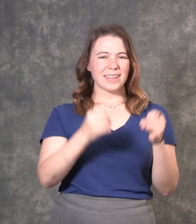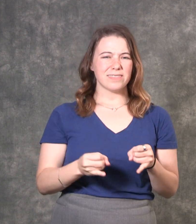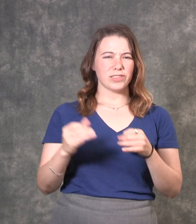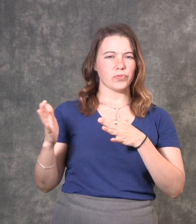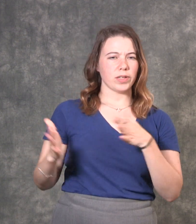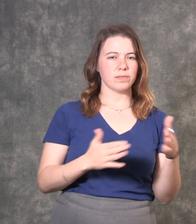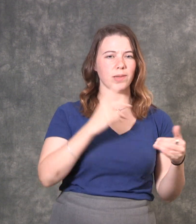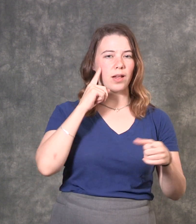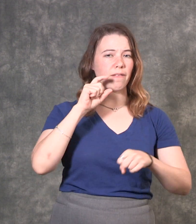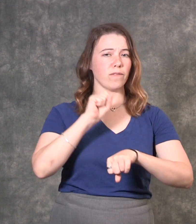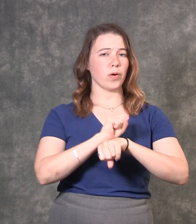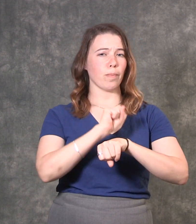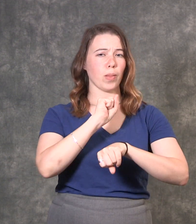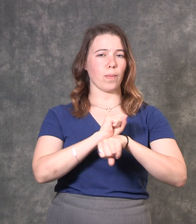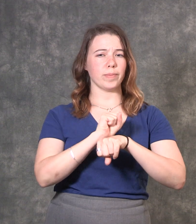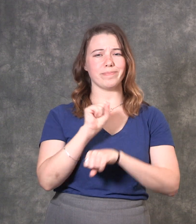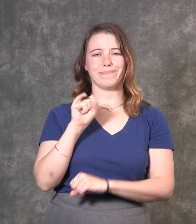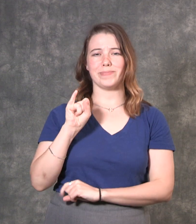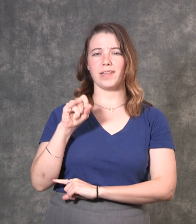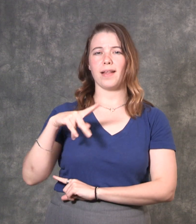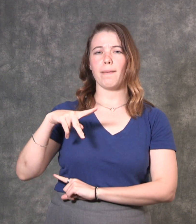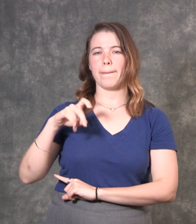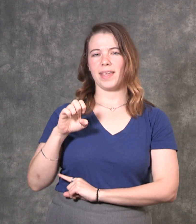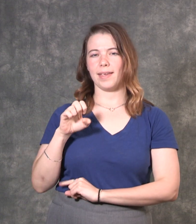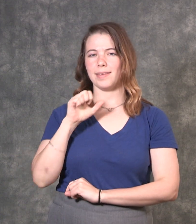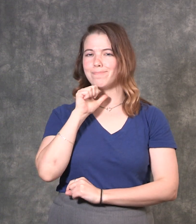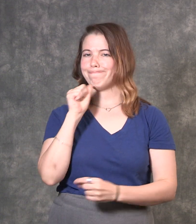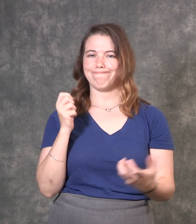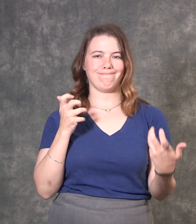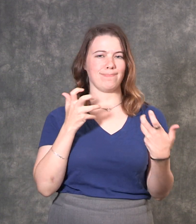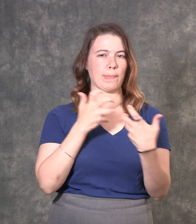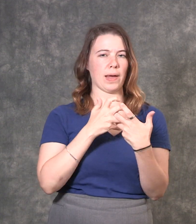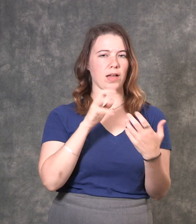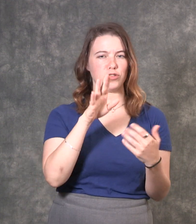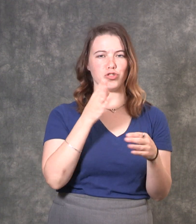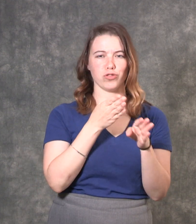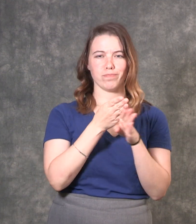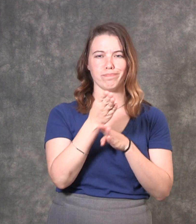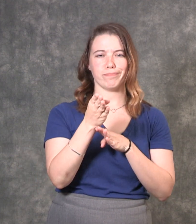of Employment (IPE) is not appropriate for your career